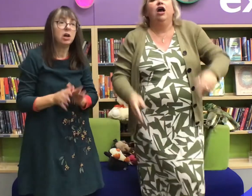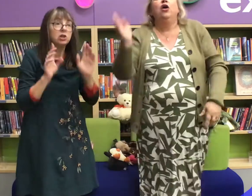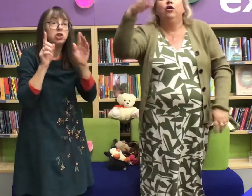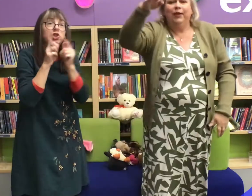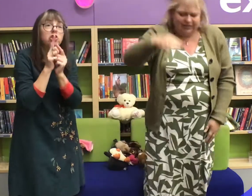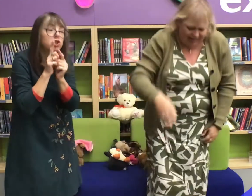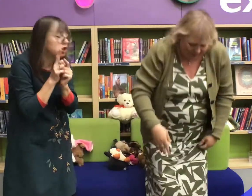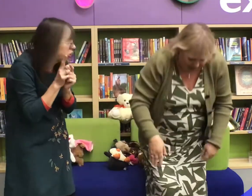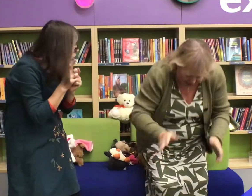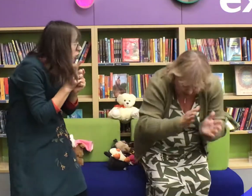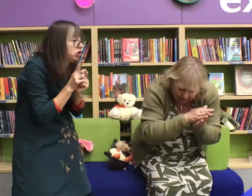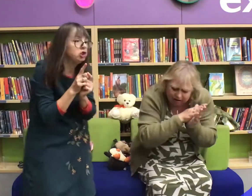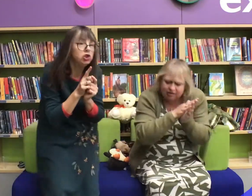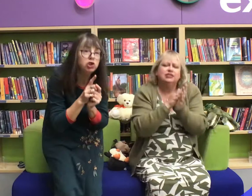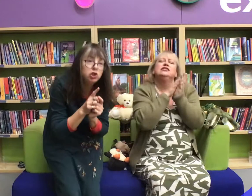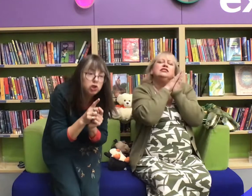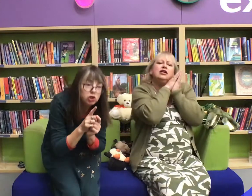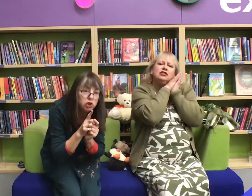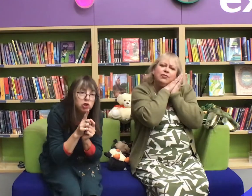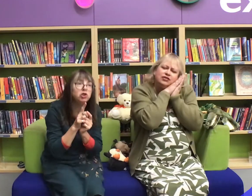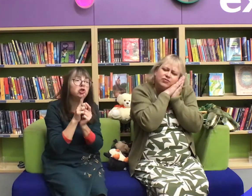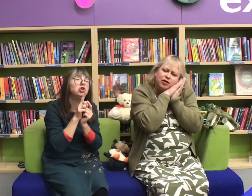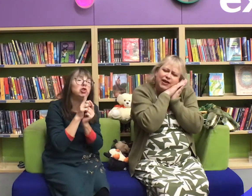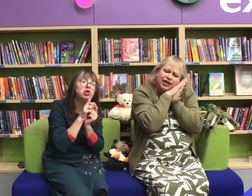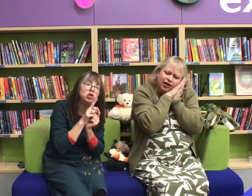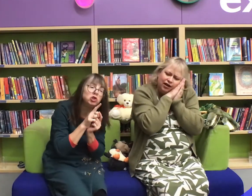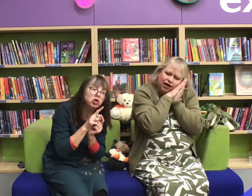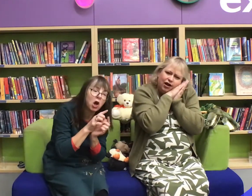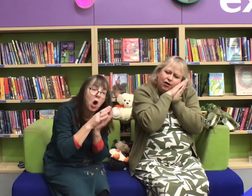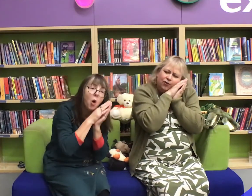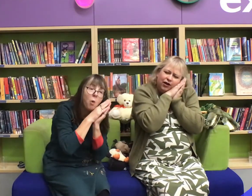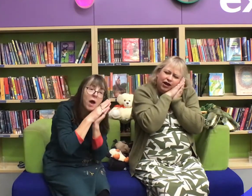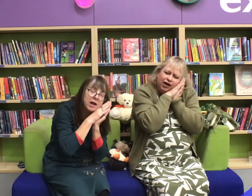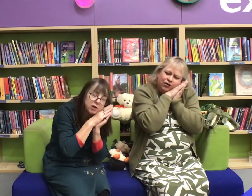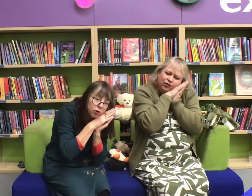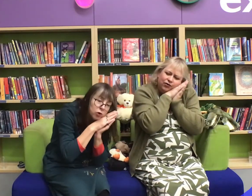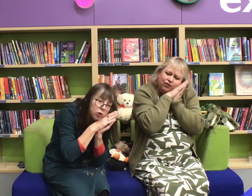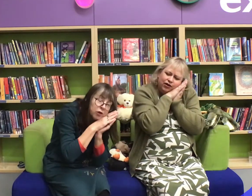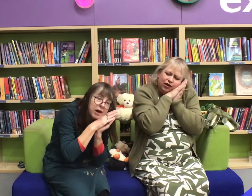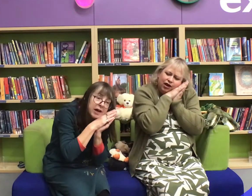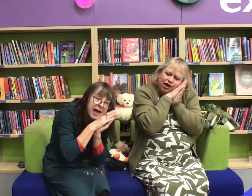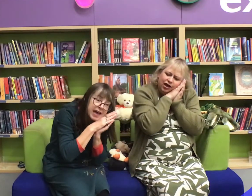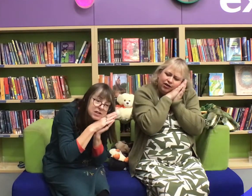Shush, all go back to sleep now. Shush!